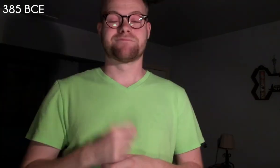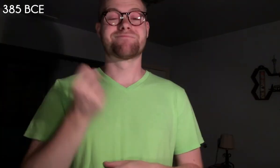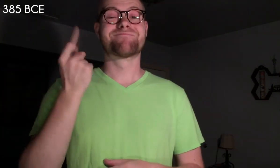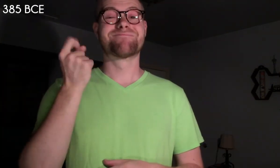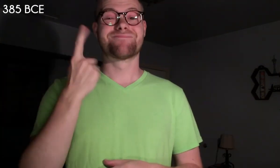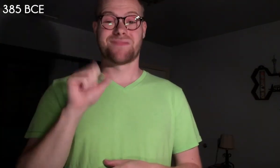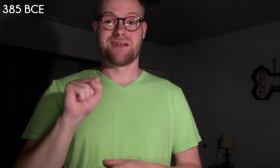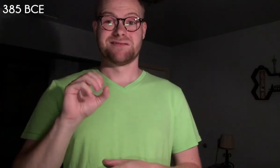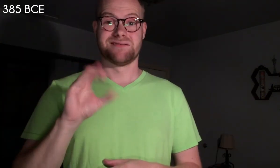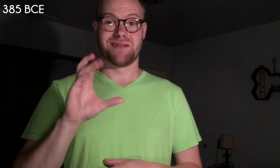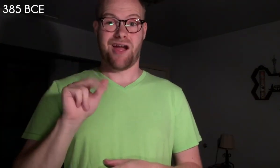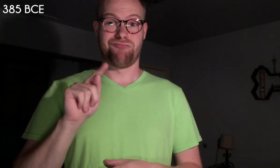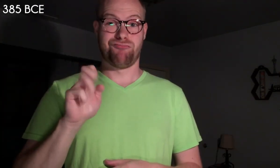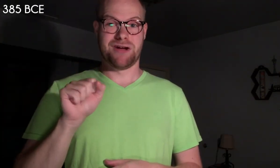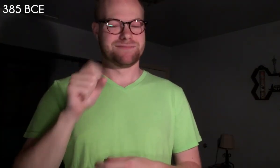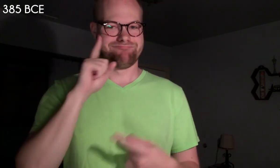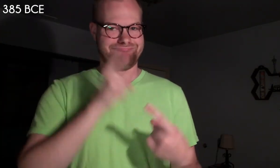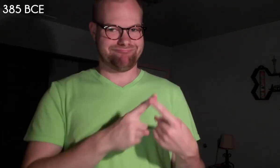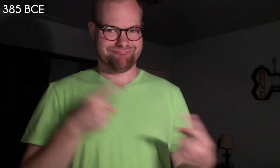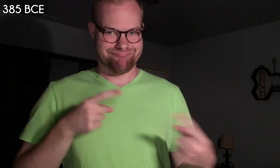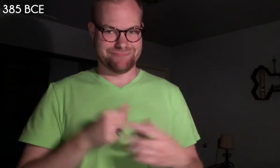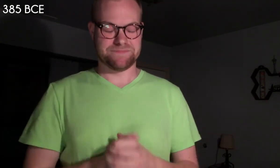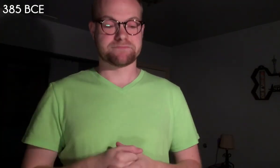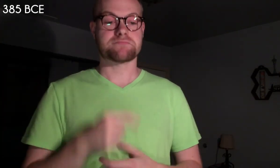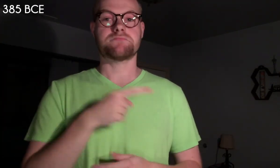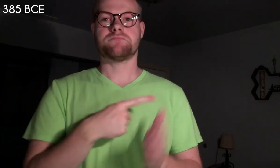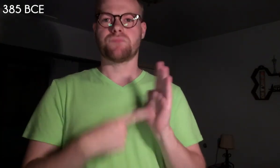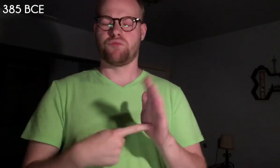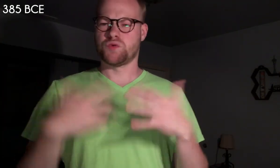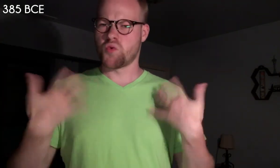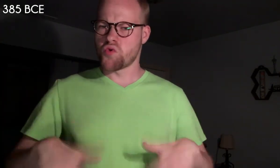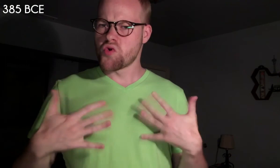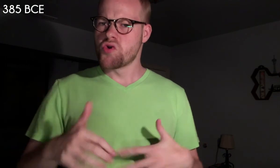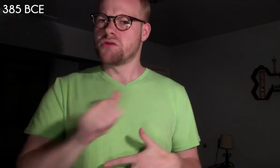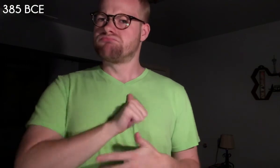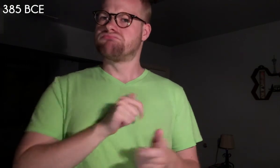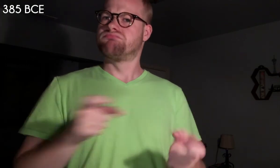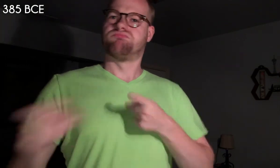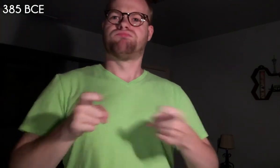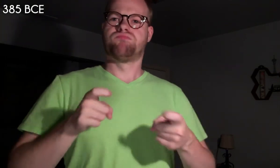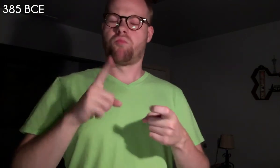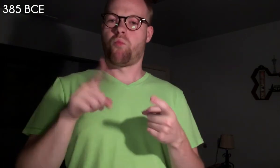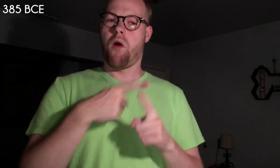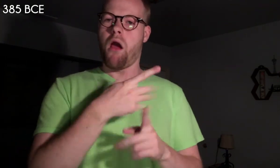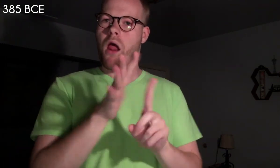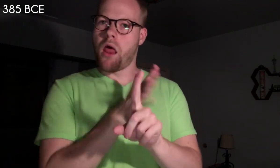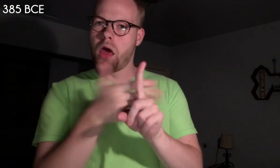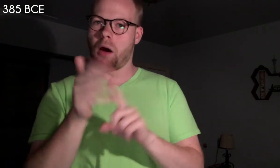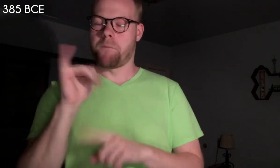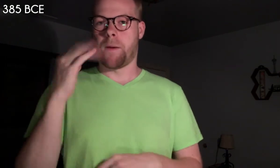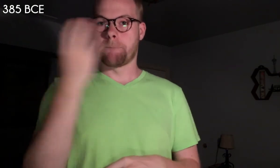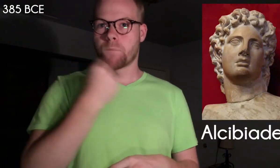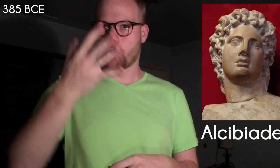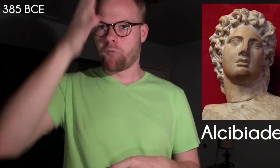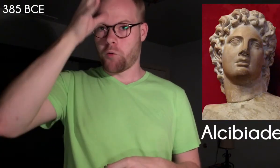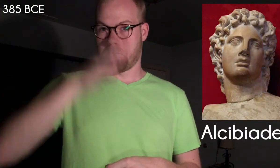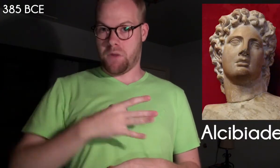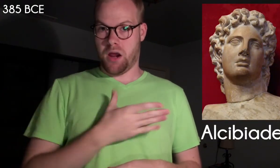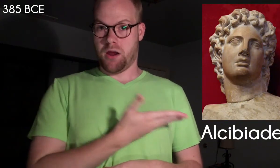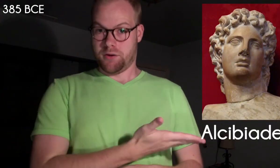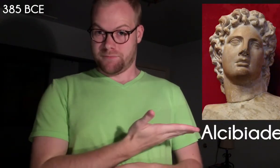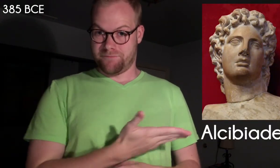Socrates, however, differs. He demonstrates extreme self-control when seduced by the beautiful Alcibiades.